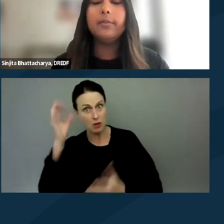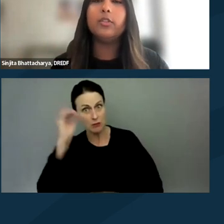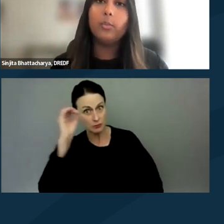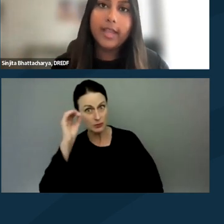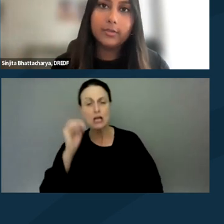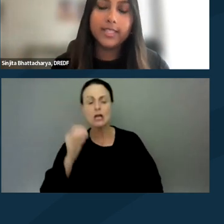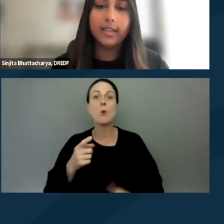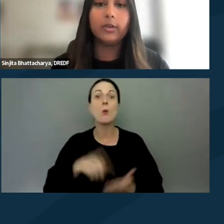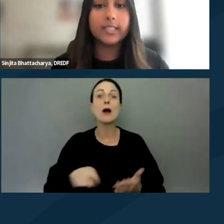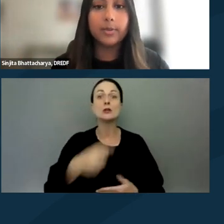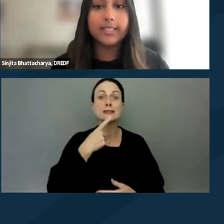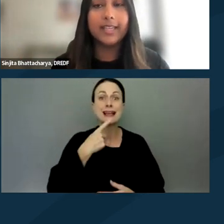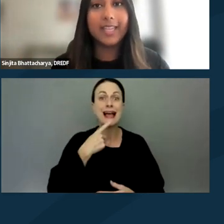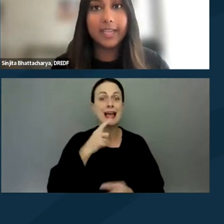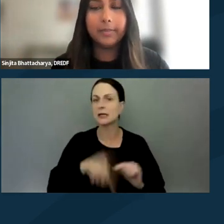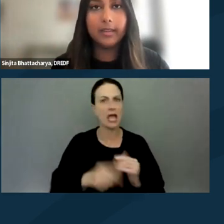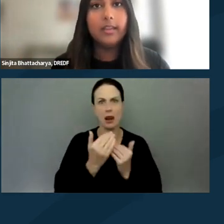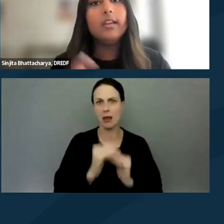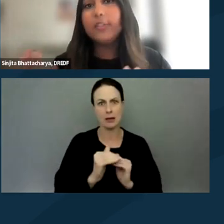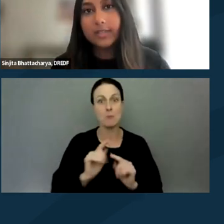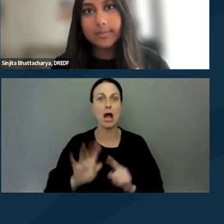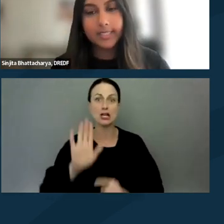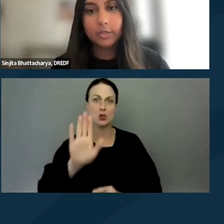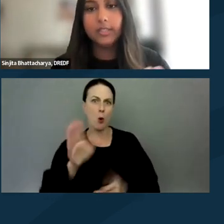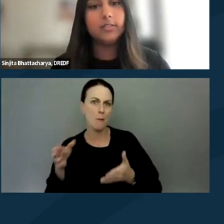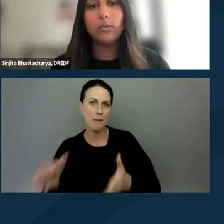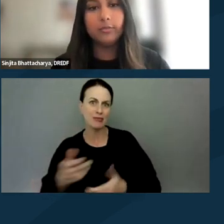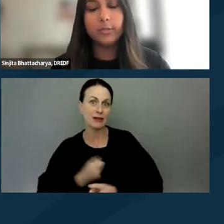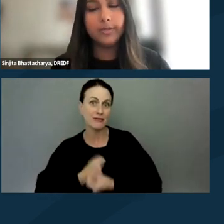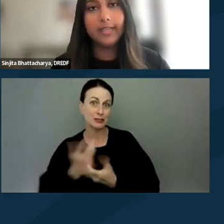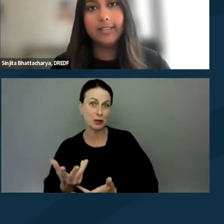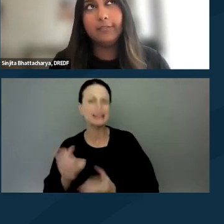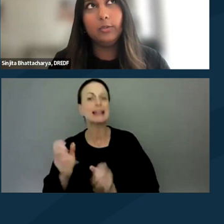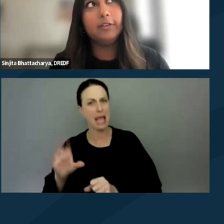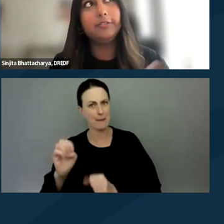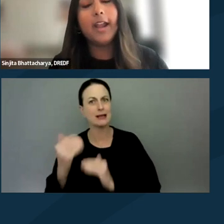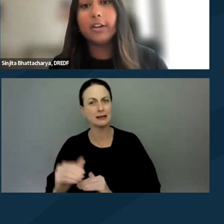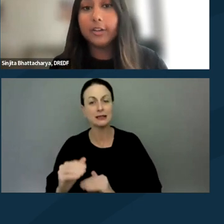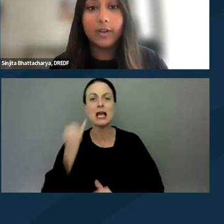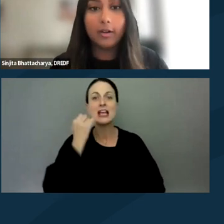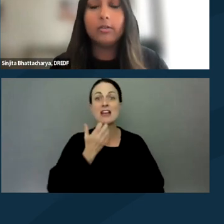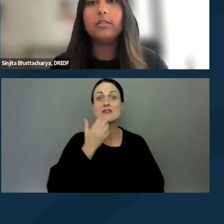but the way you say it or express it can be. There are some exceptions, one of which being like if you yelled fire in a crowd,